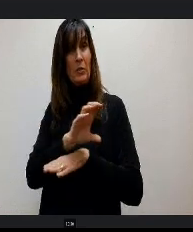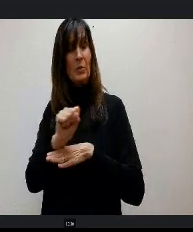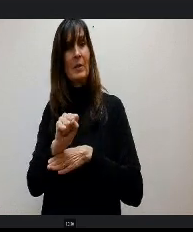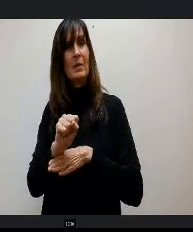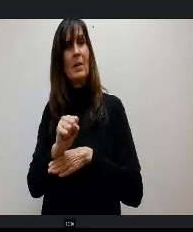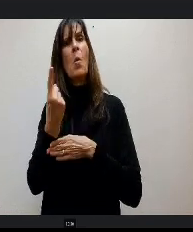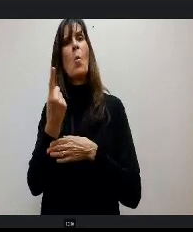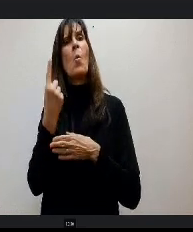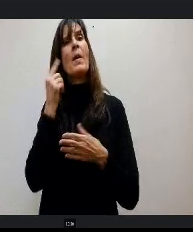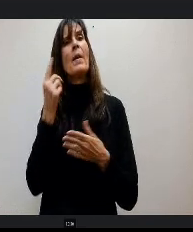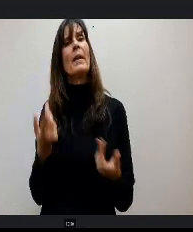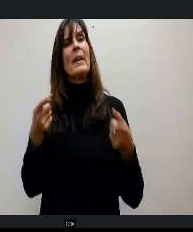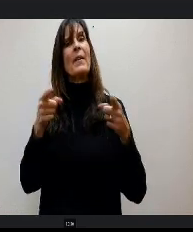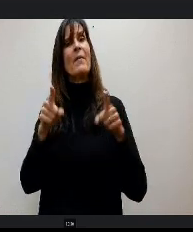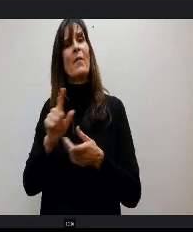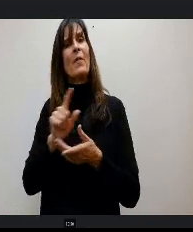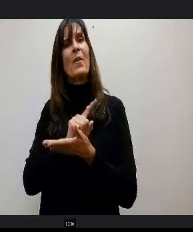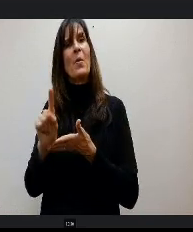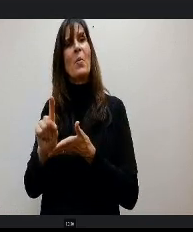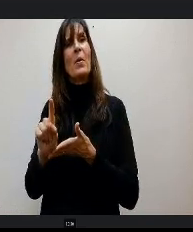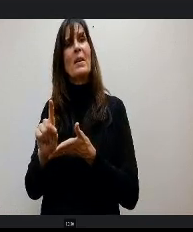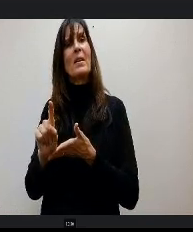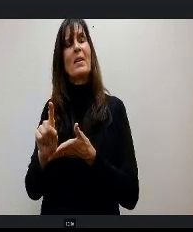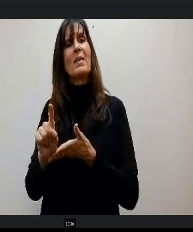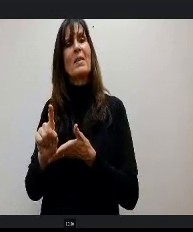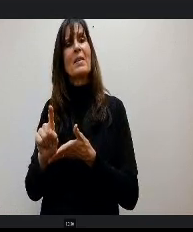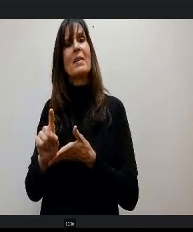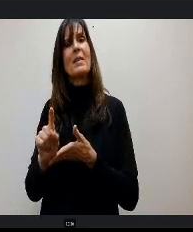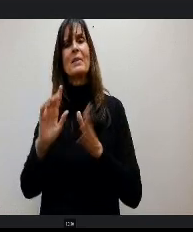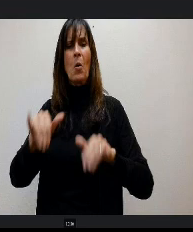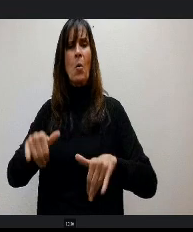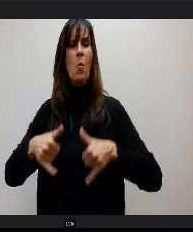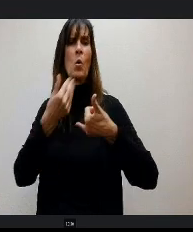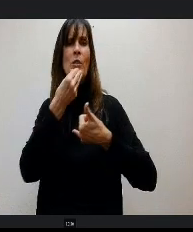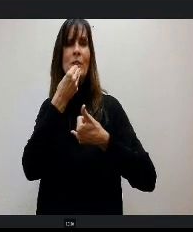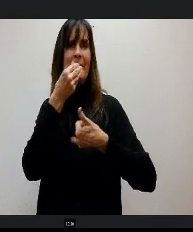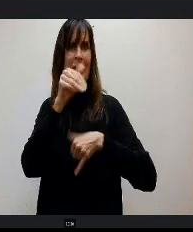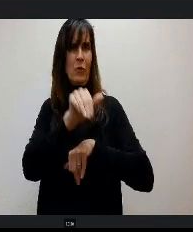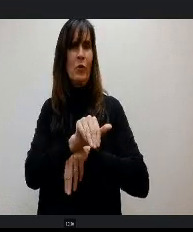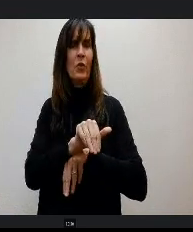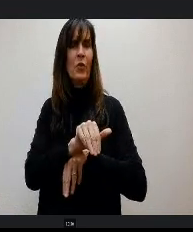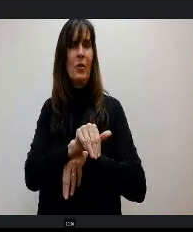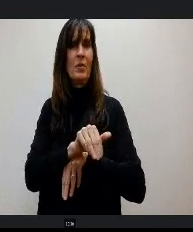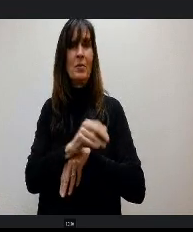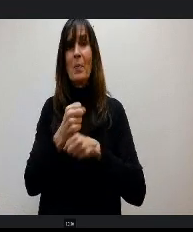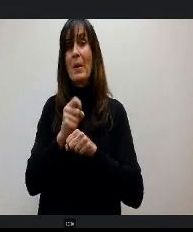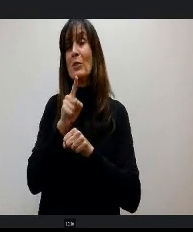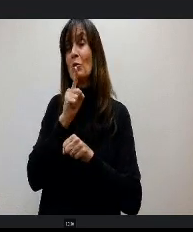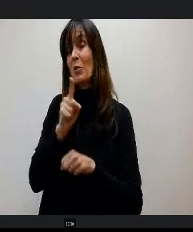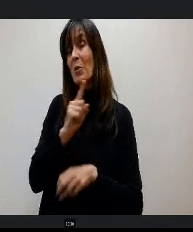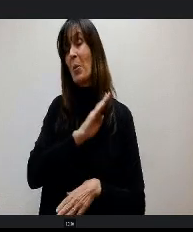f that whole week is a kind of an awards dinner and so I will make sure that the Board as well as district leadership gets an